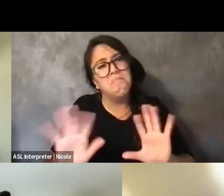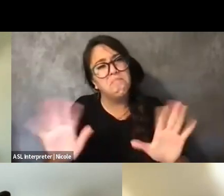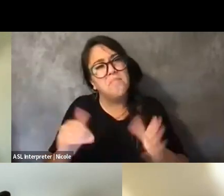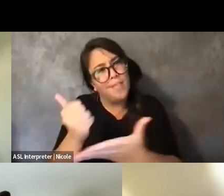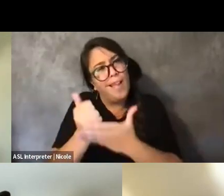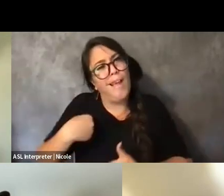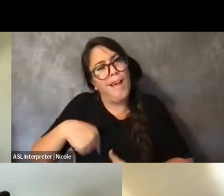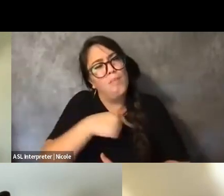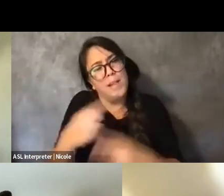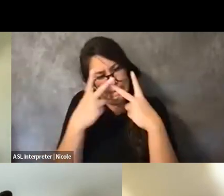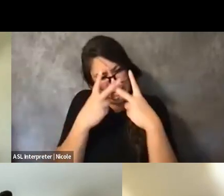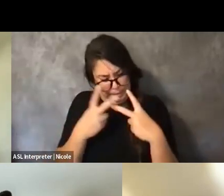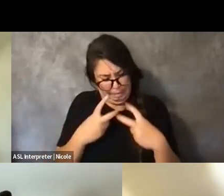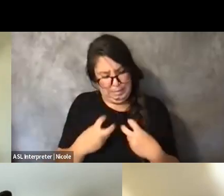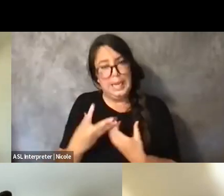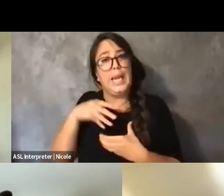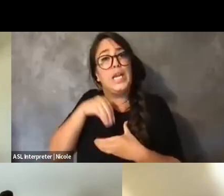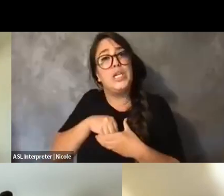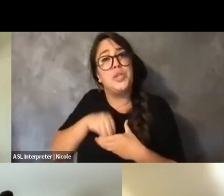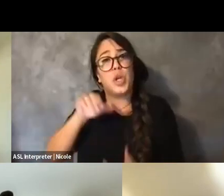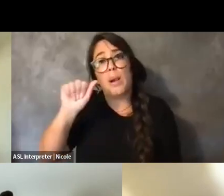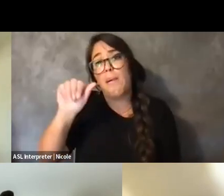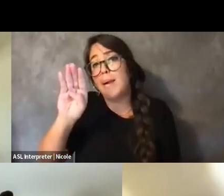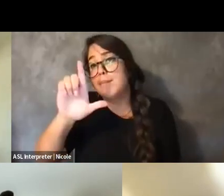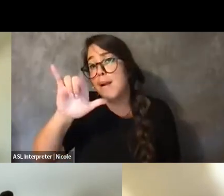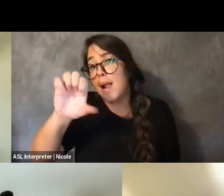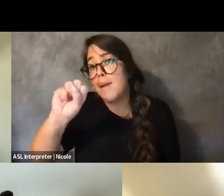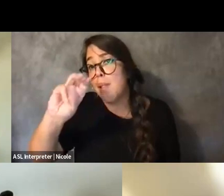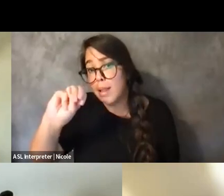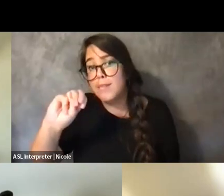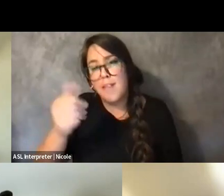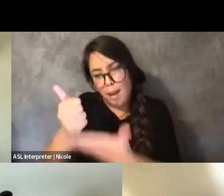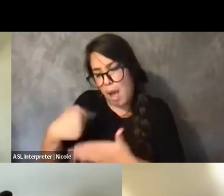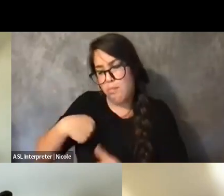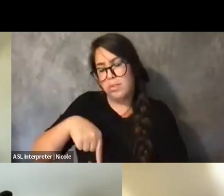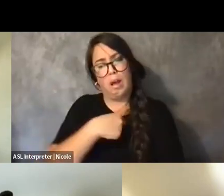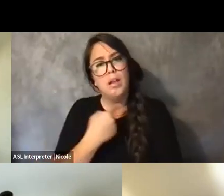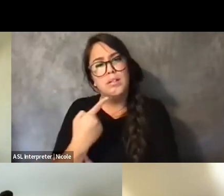of that internalized ableism to have more comfort within our community.